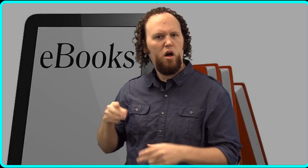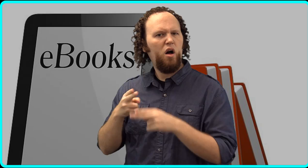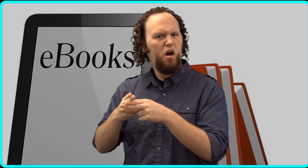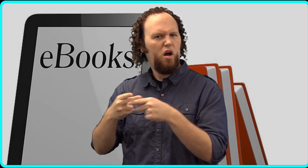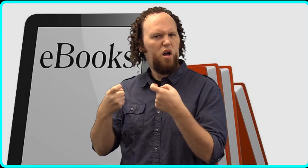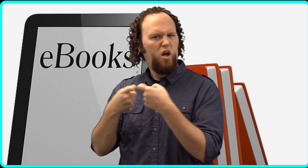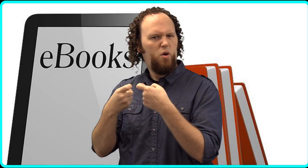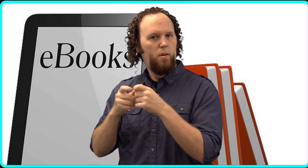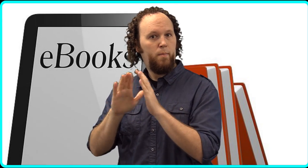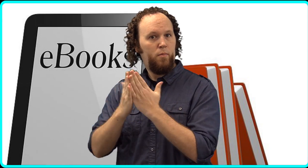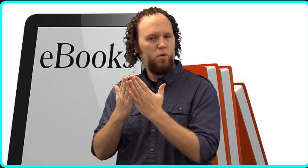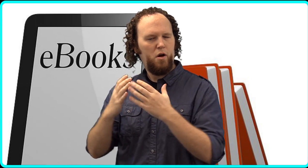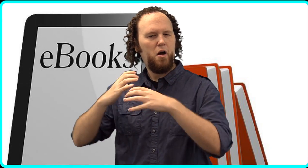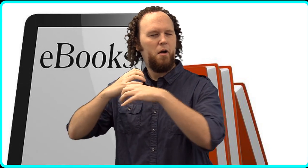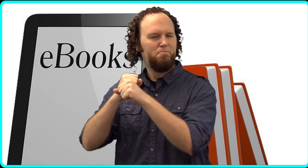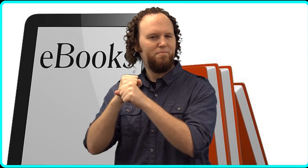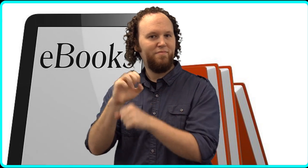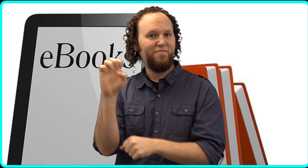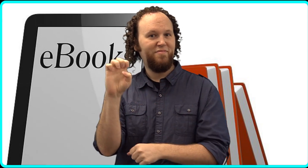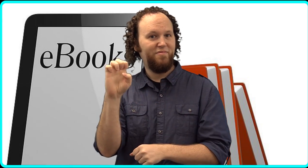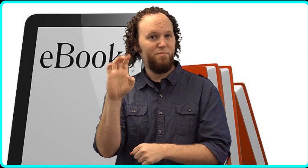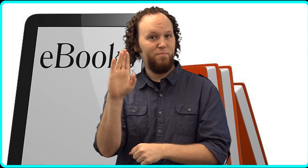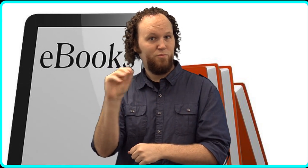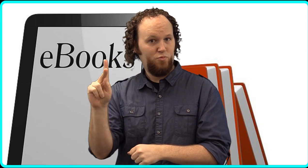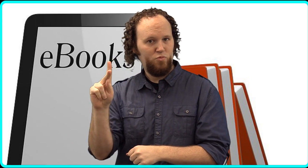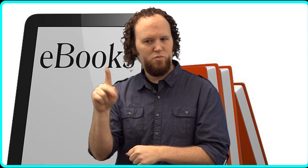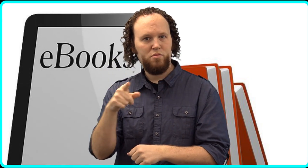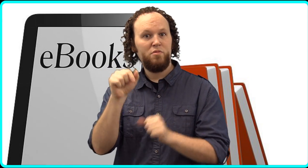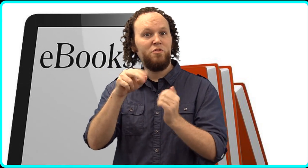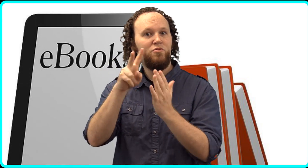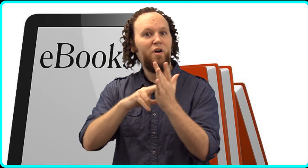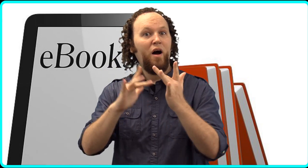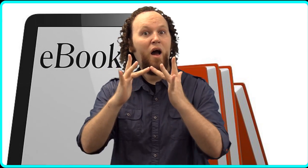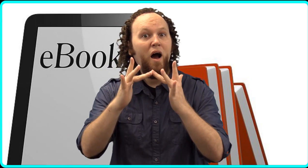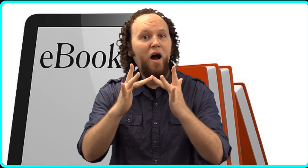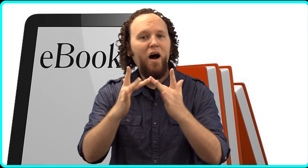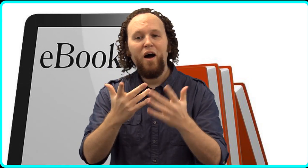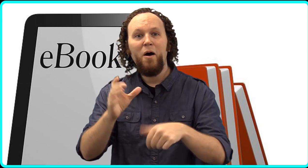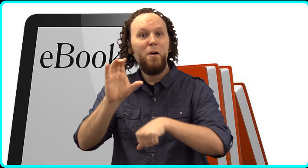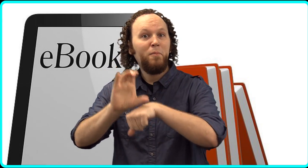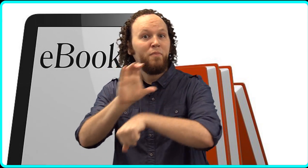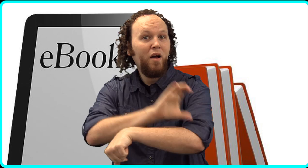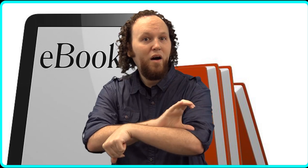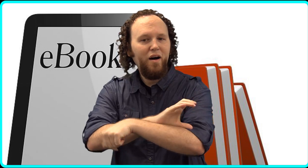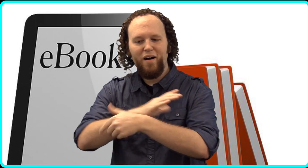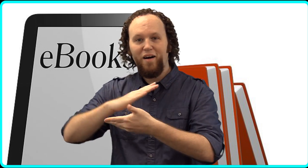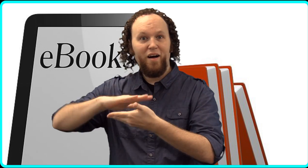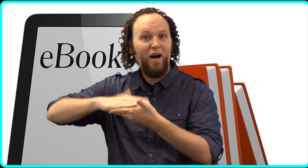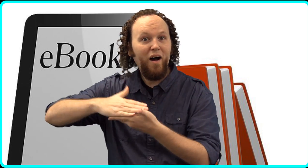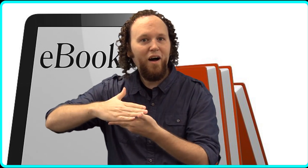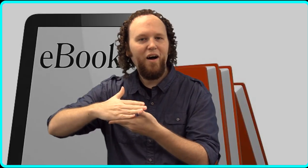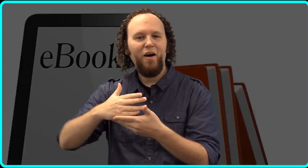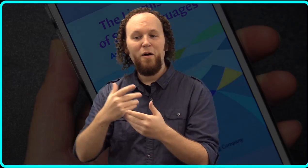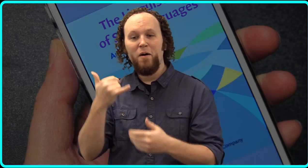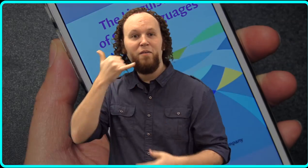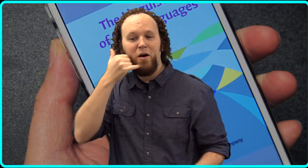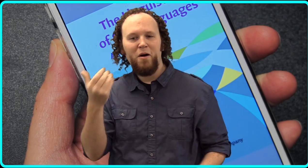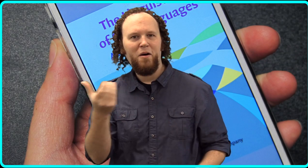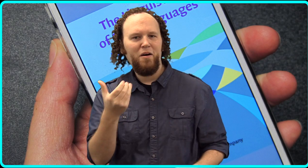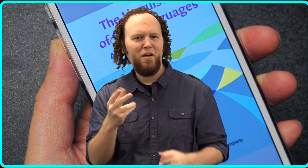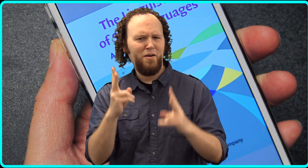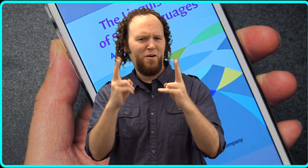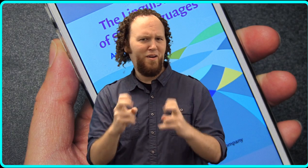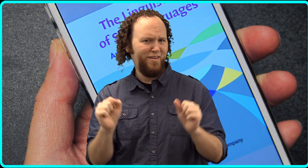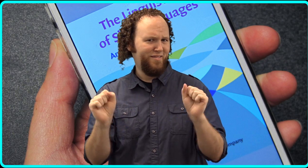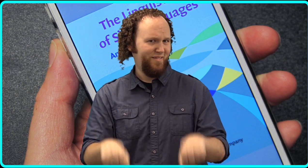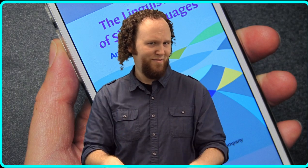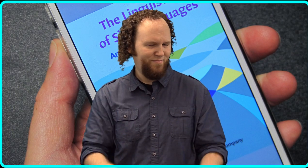And electronic books (ebooks) you can read online or download to your computer, laptop, or mobile device.